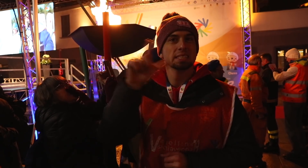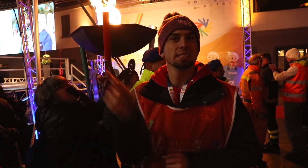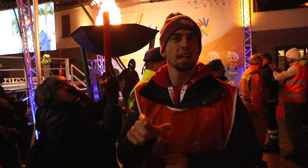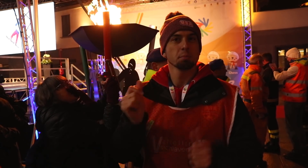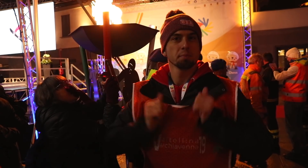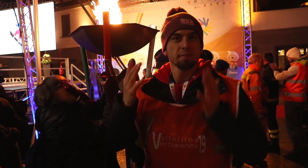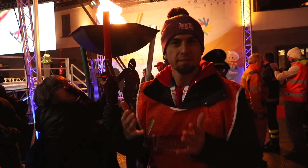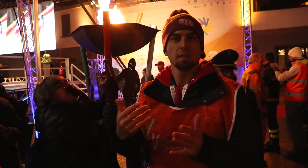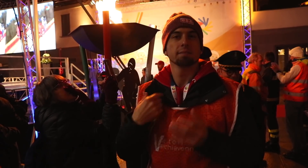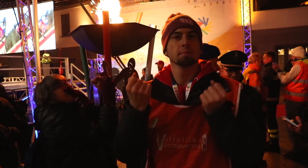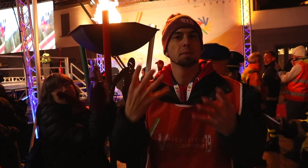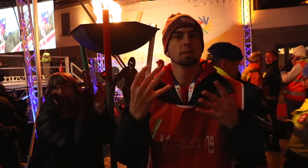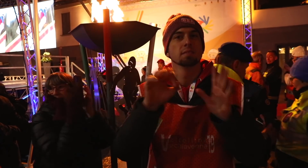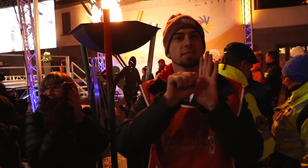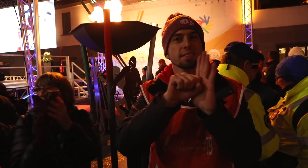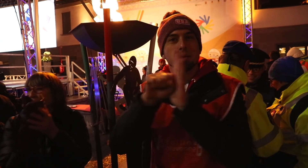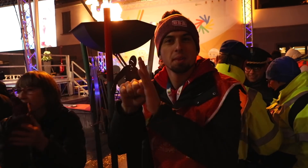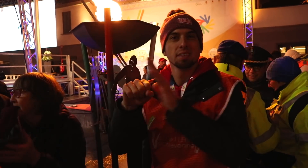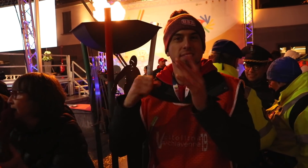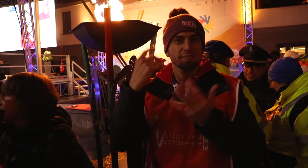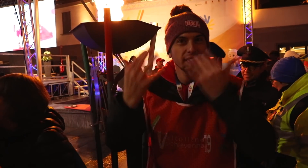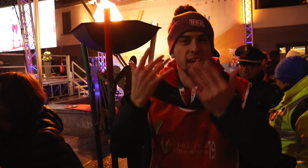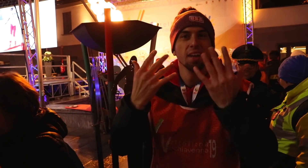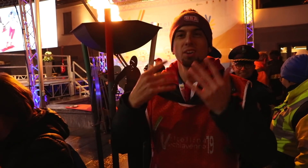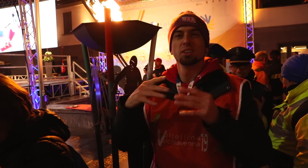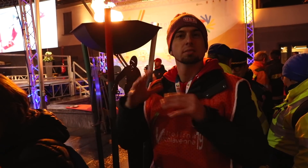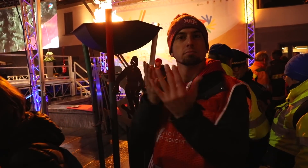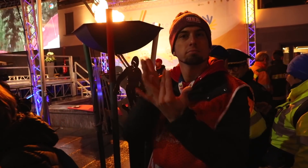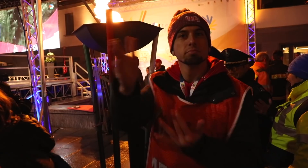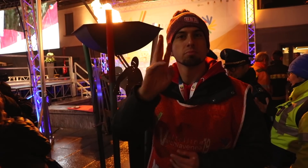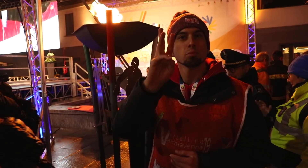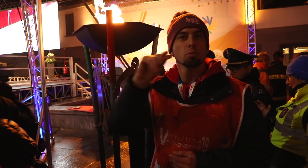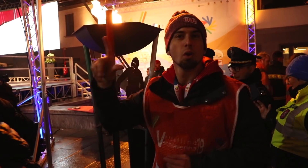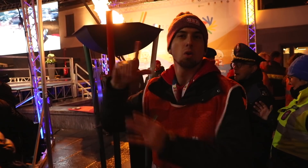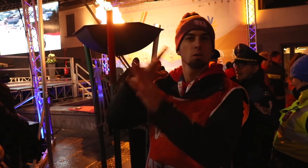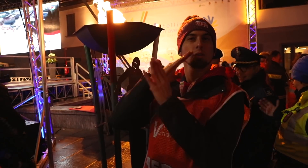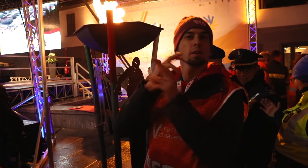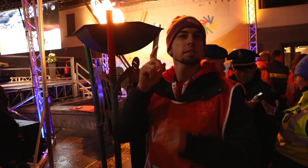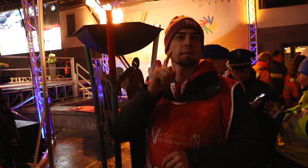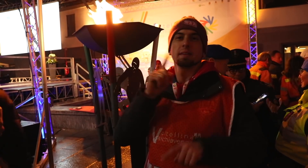Italian performers. There were many symbols, using fire, breaking through walls.